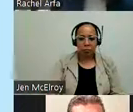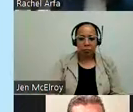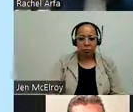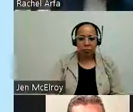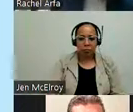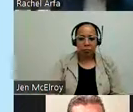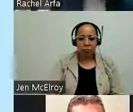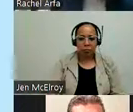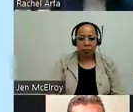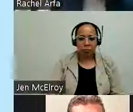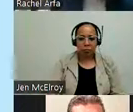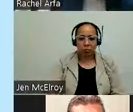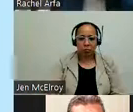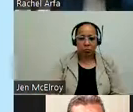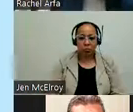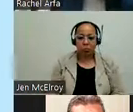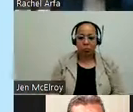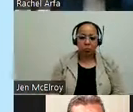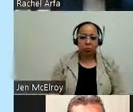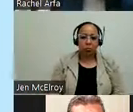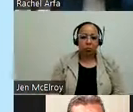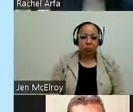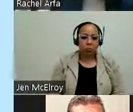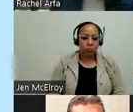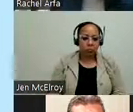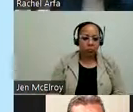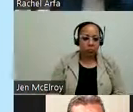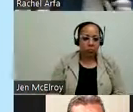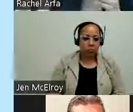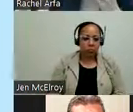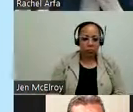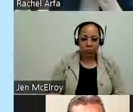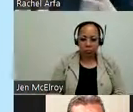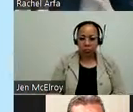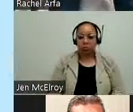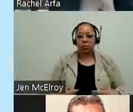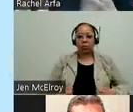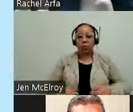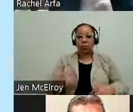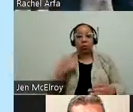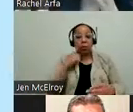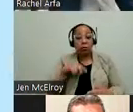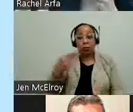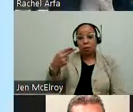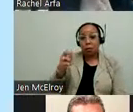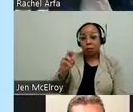Can you see... I see in the chat, and I see the interpreter. I hope you can see the